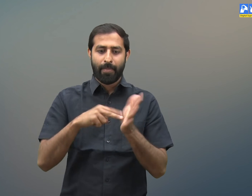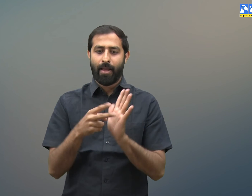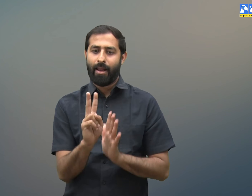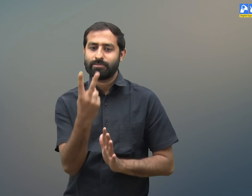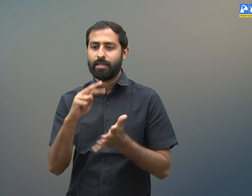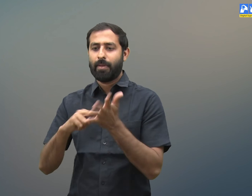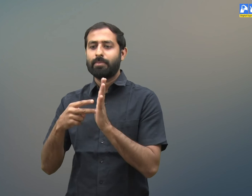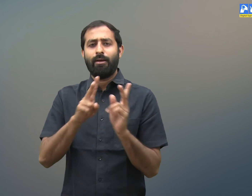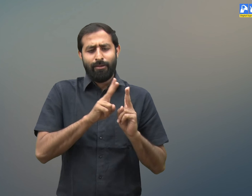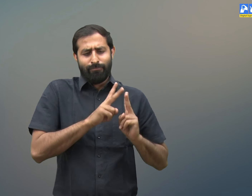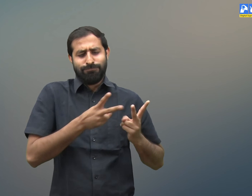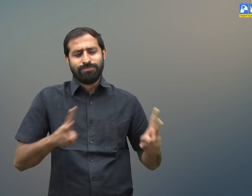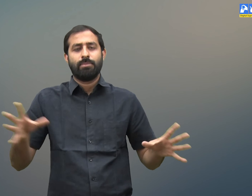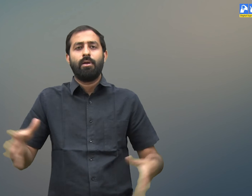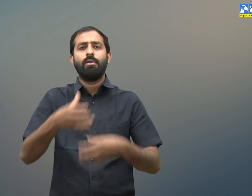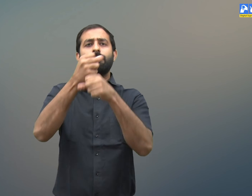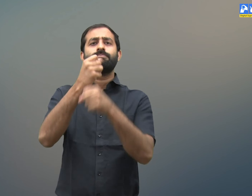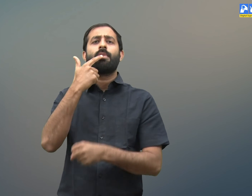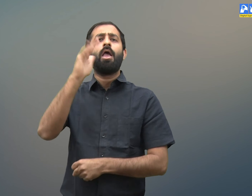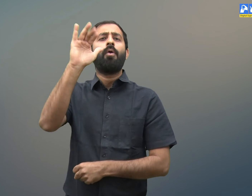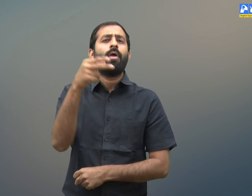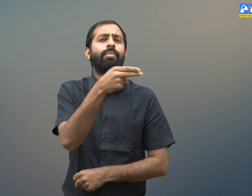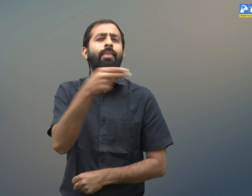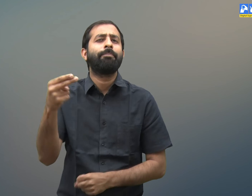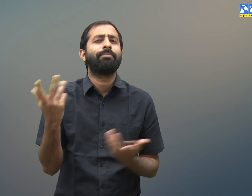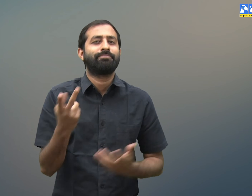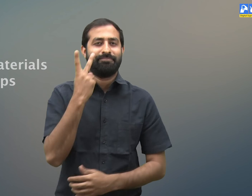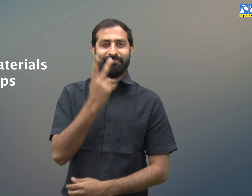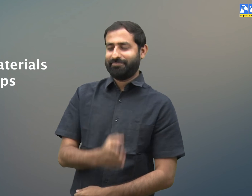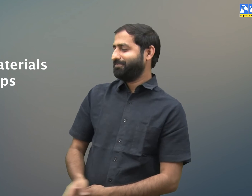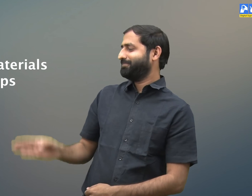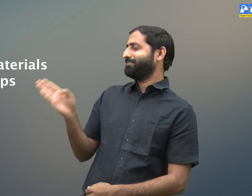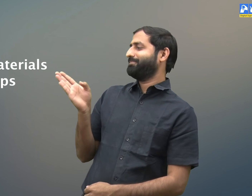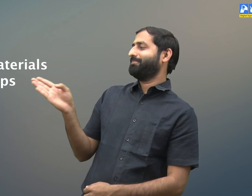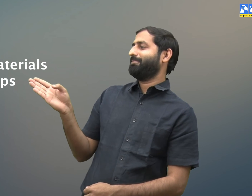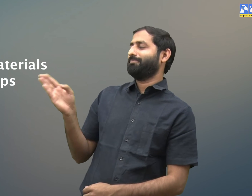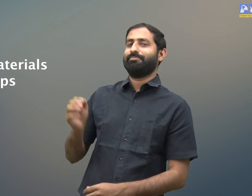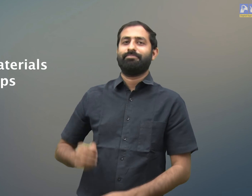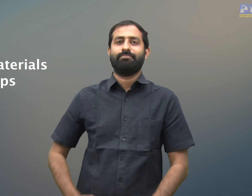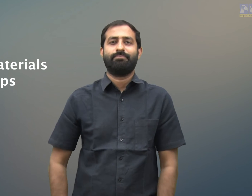Each of these materials have different properties so this was all about sorting materials into groups.